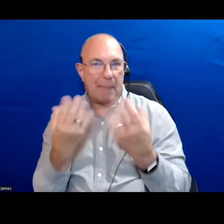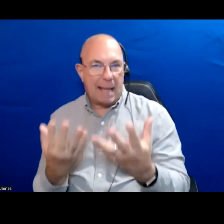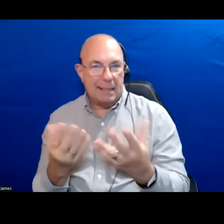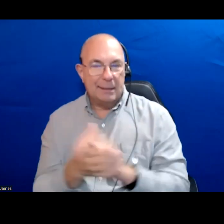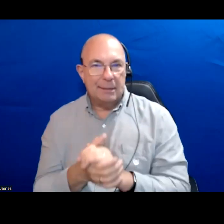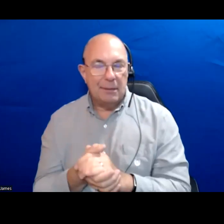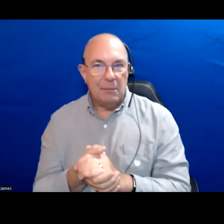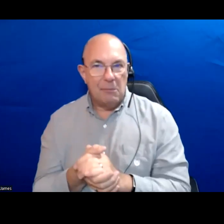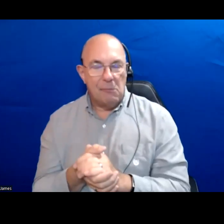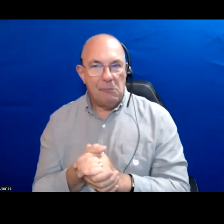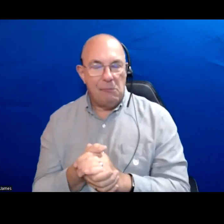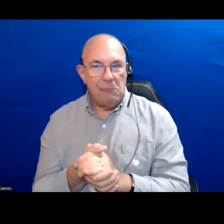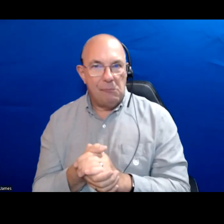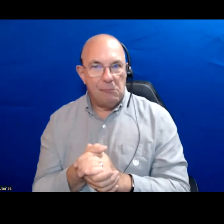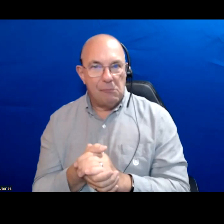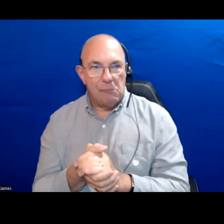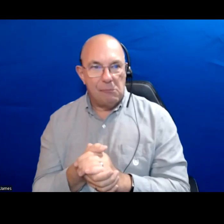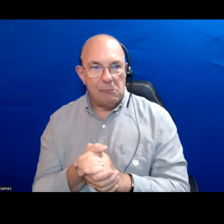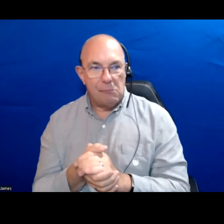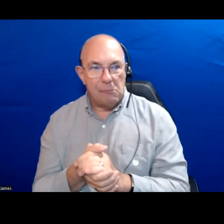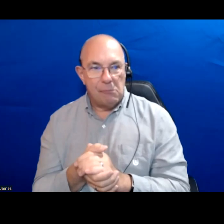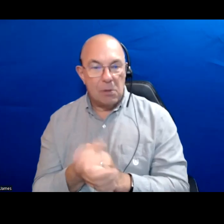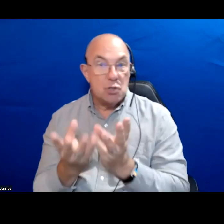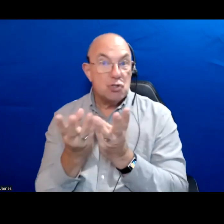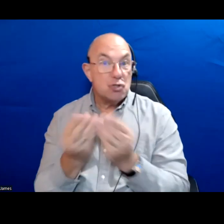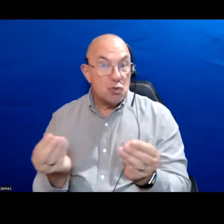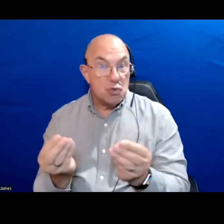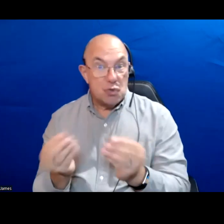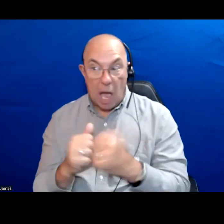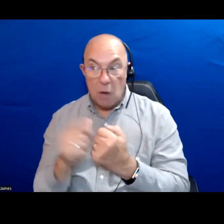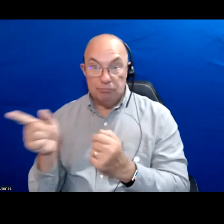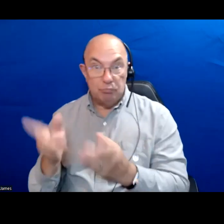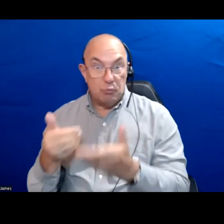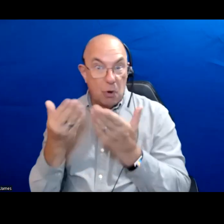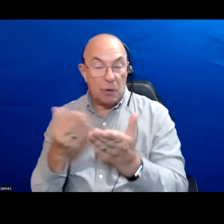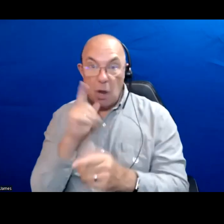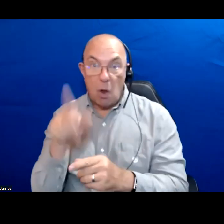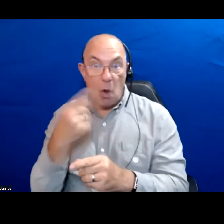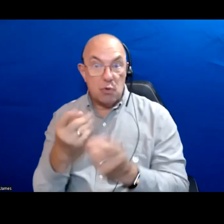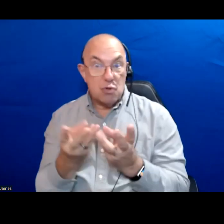But the kinds of solutions that candidates might be proposing they are not just about solving problems.